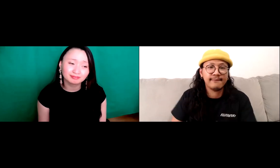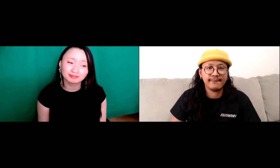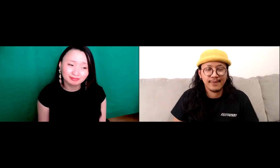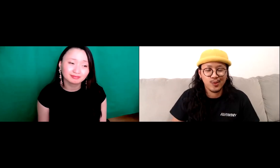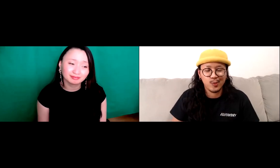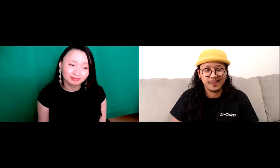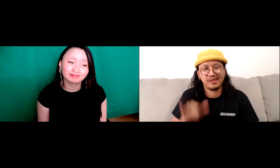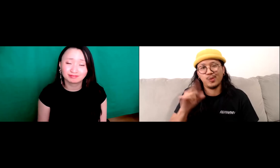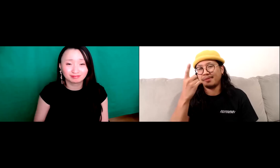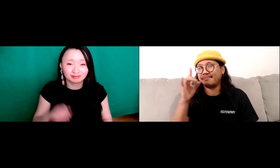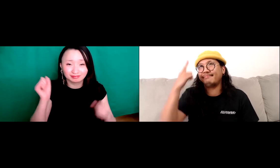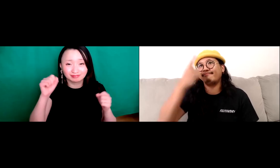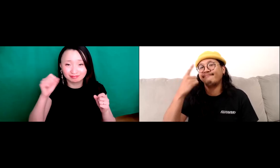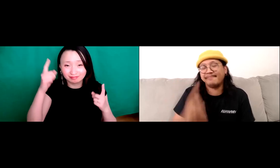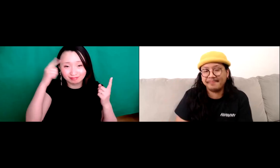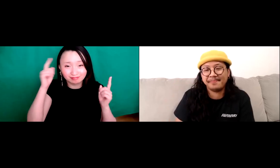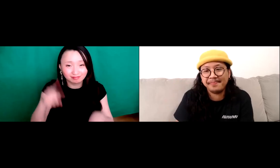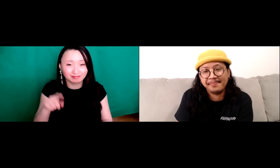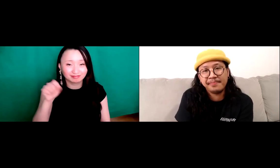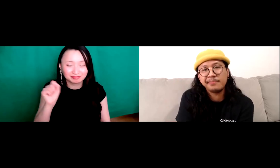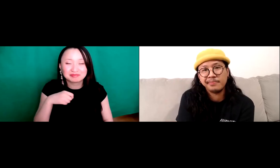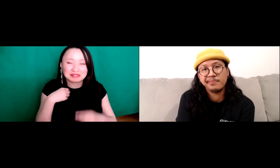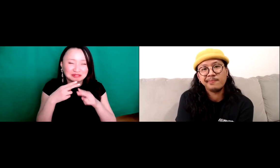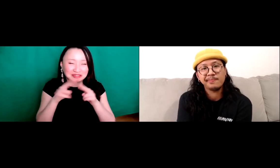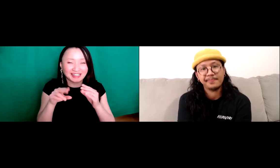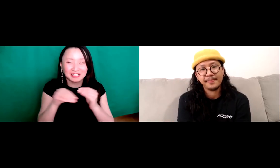we can say, you know, we can work towards being more effective.